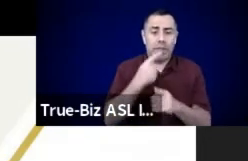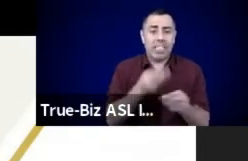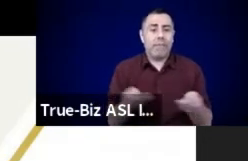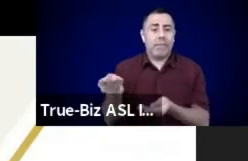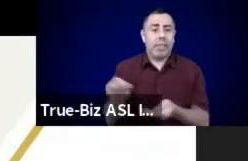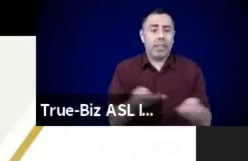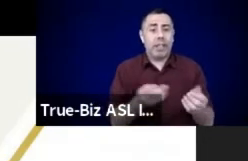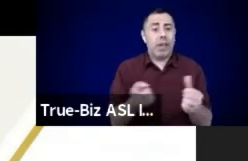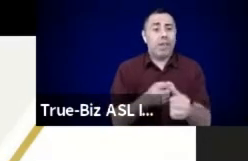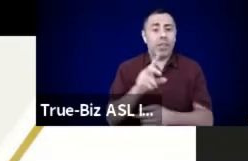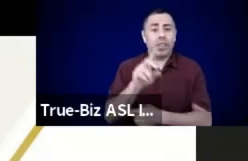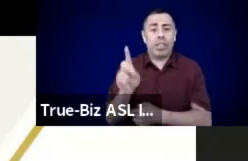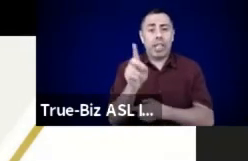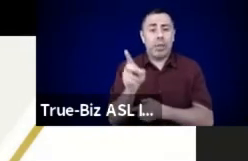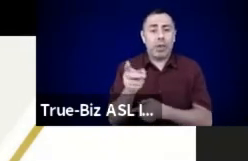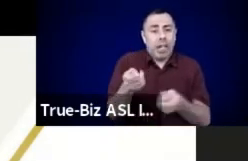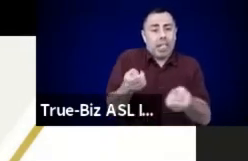We done woke them up. Can you hear them?